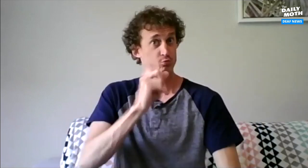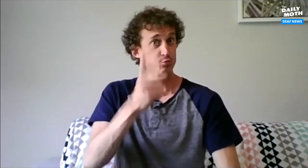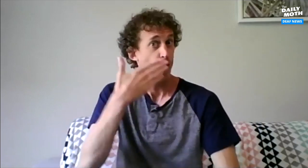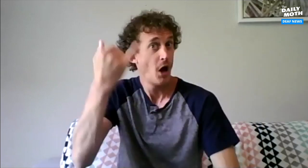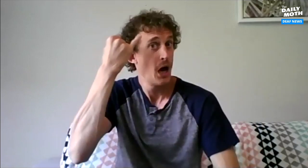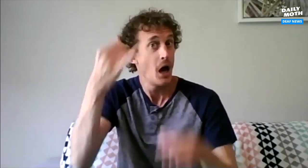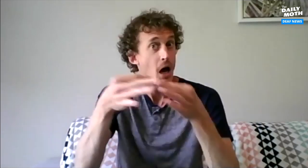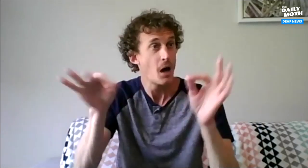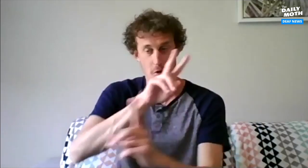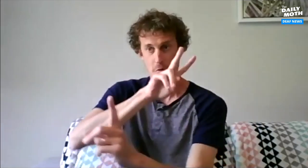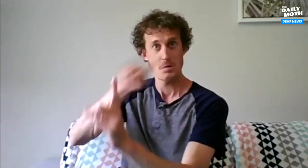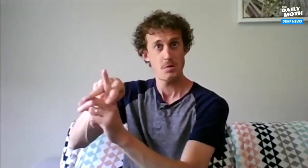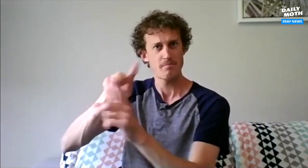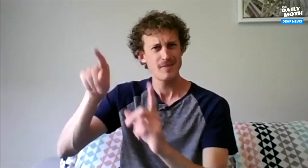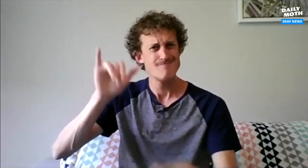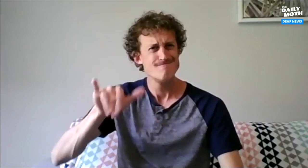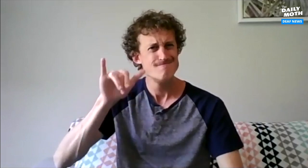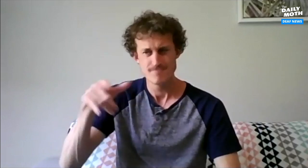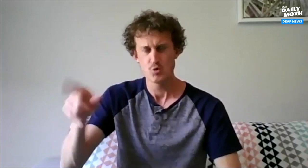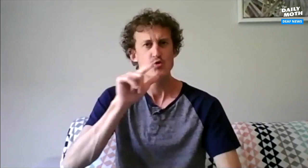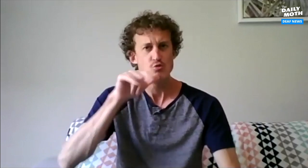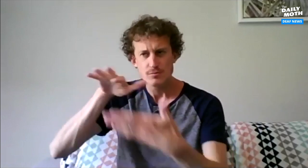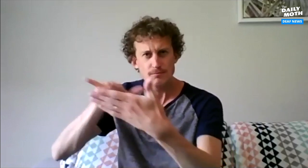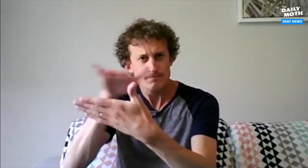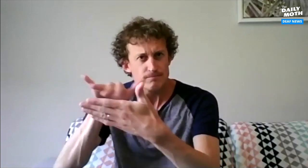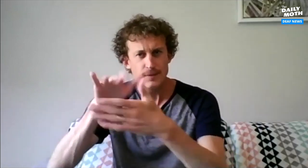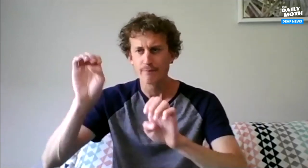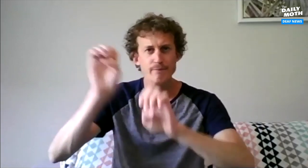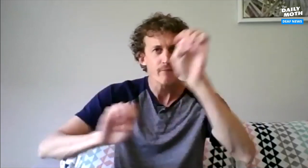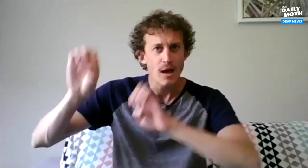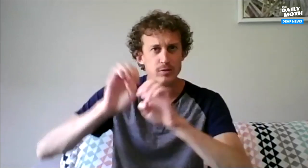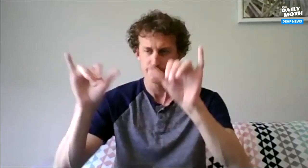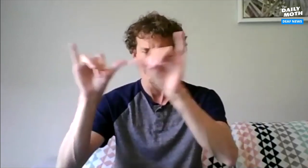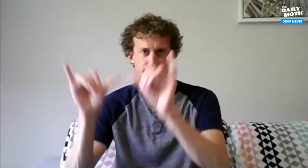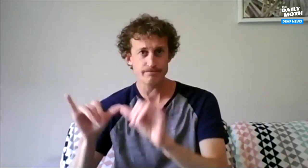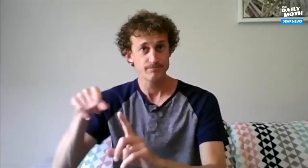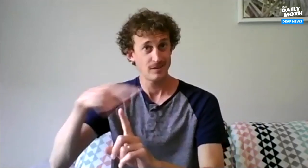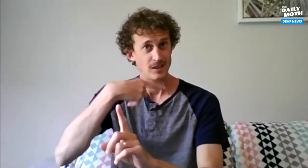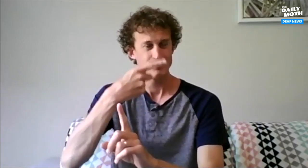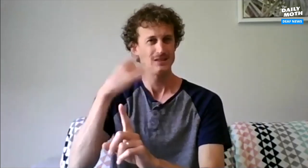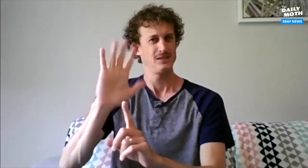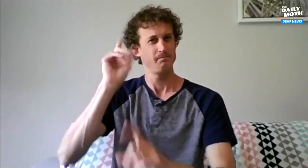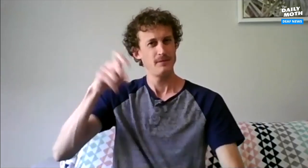Sure, this would be a good idea, but who is going to do the studying, evaluating and measuring? It's not going to be with hearing people rather